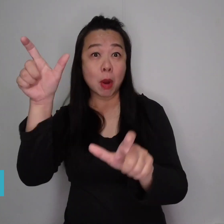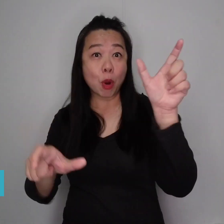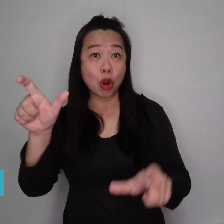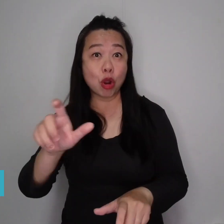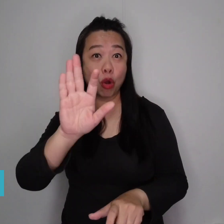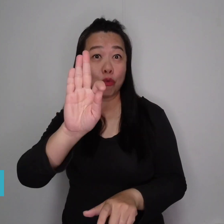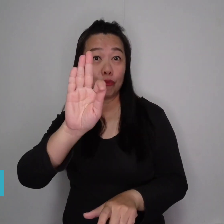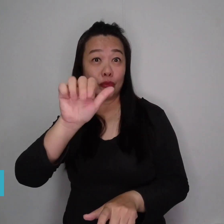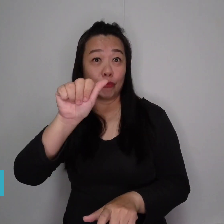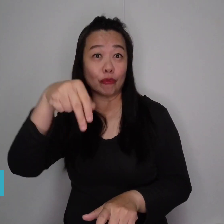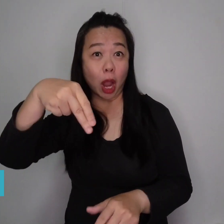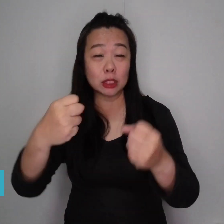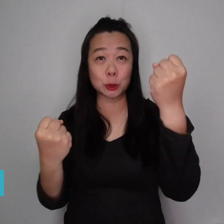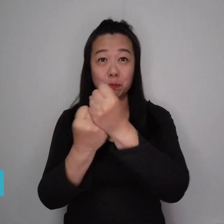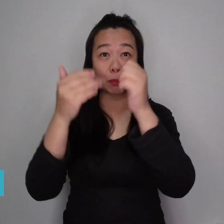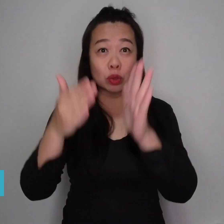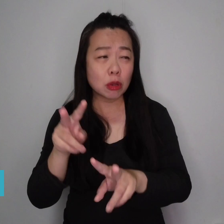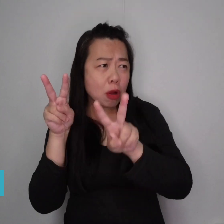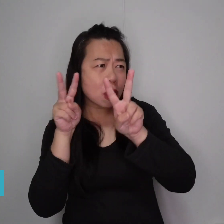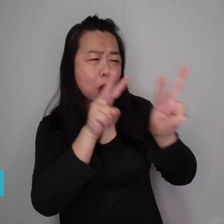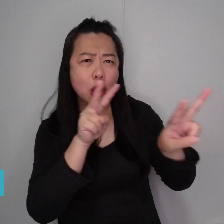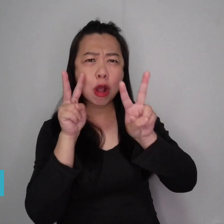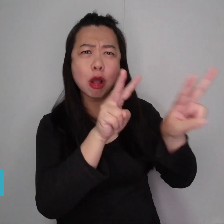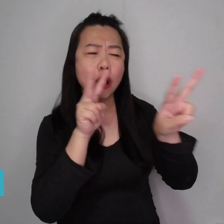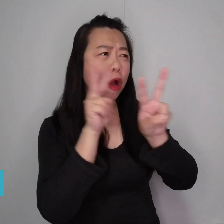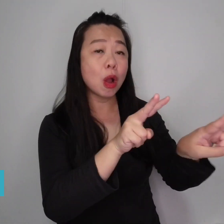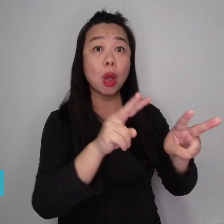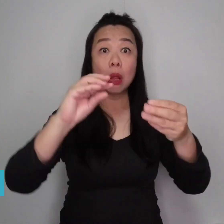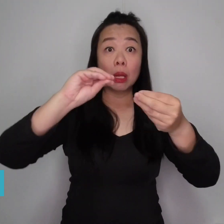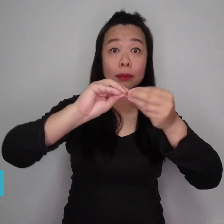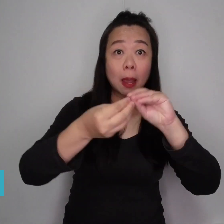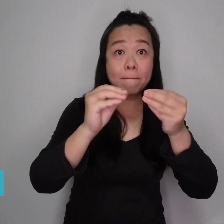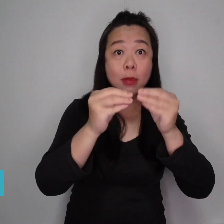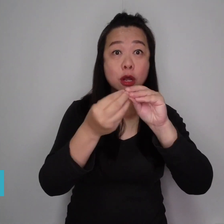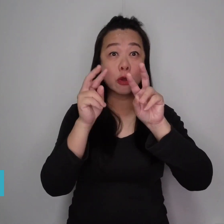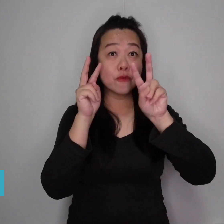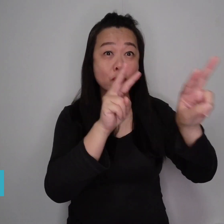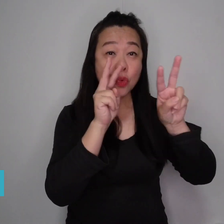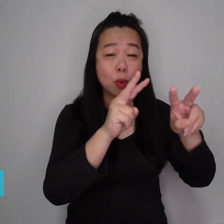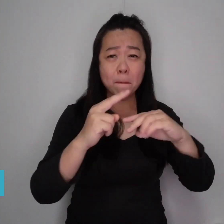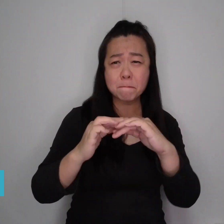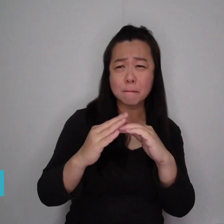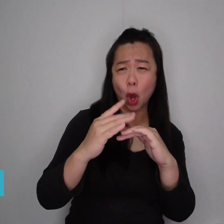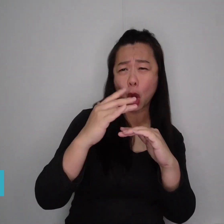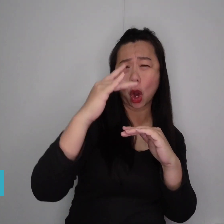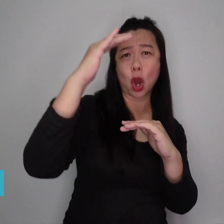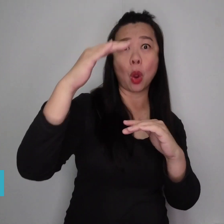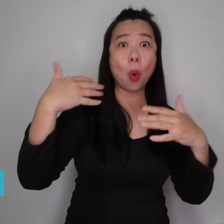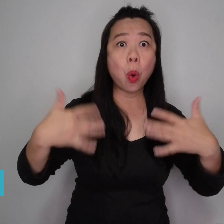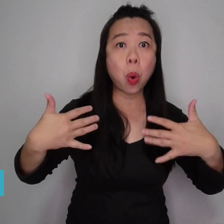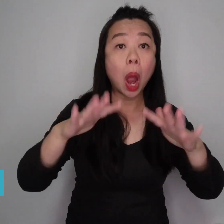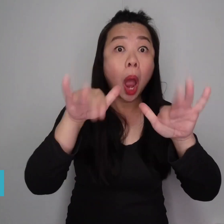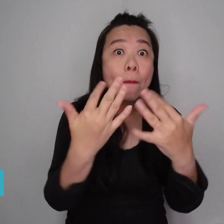released, it became wildly popular with its fans, garnering views